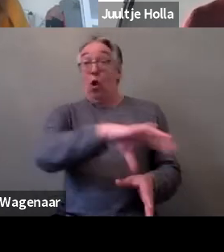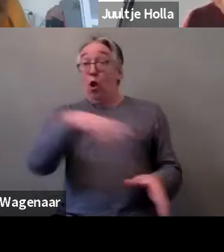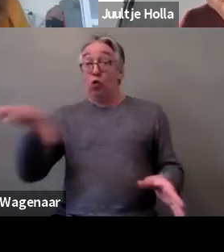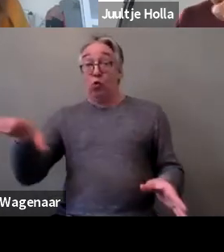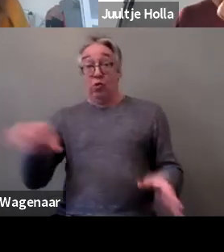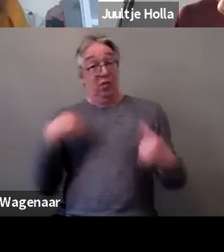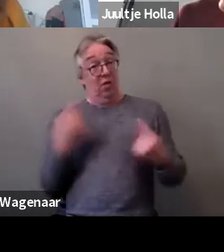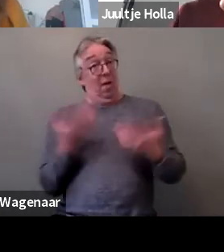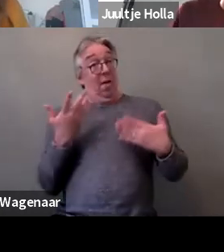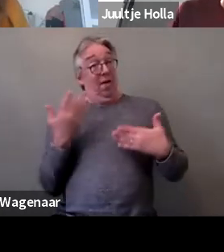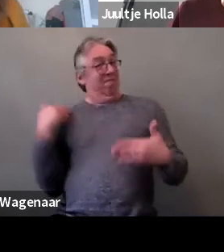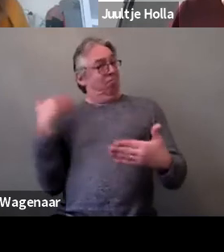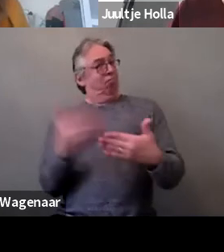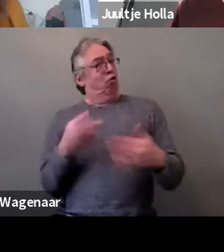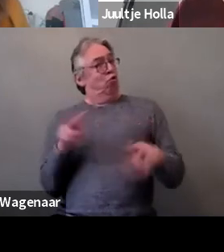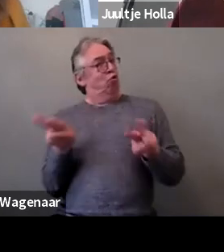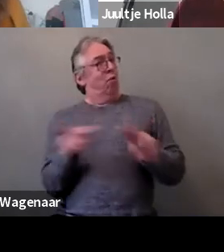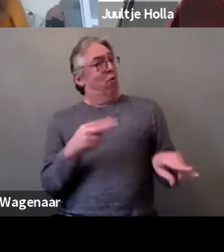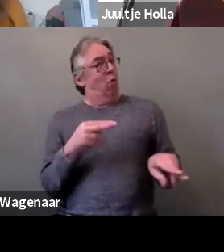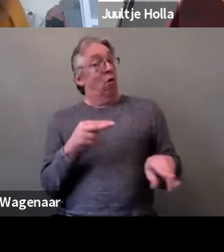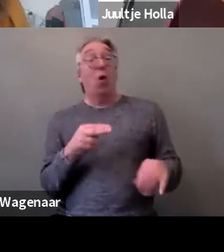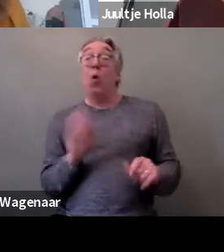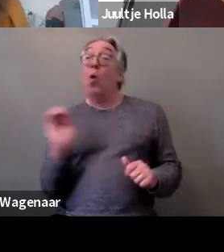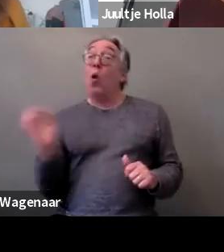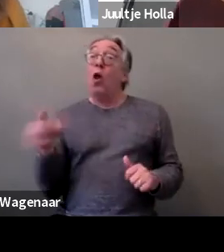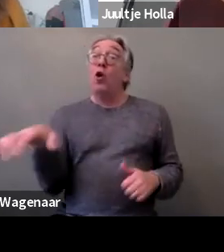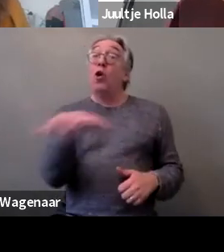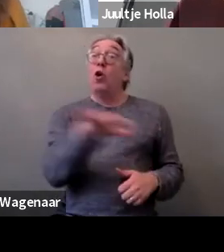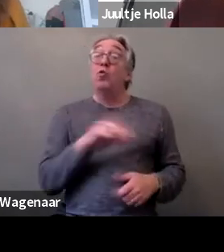they've responded more or less positively to us.